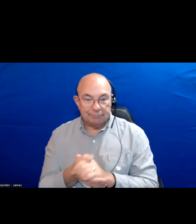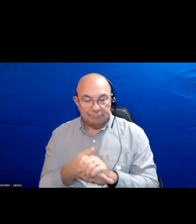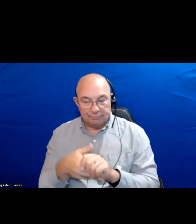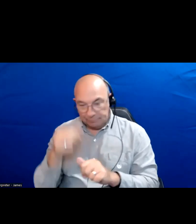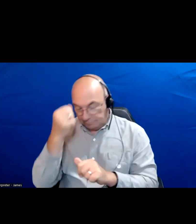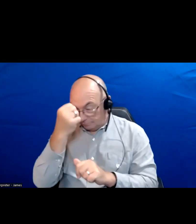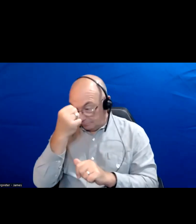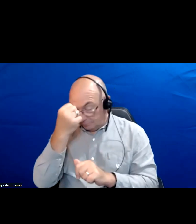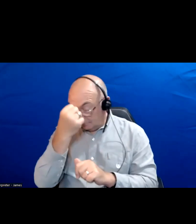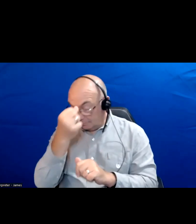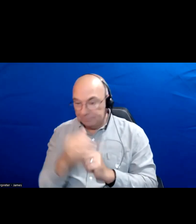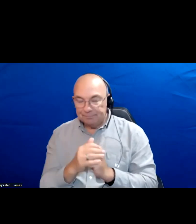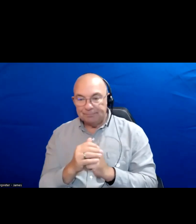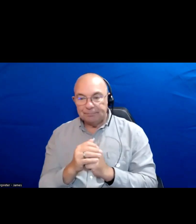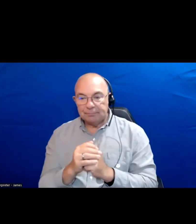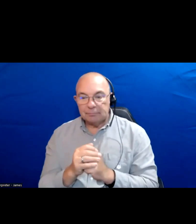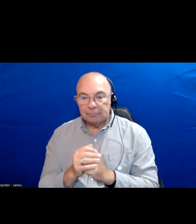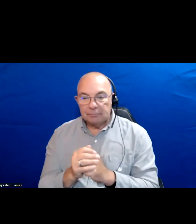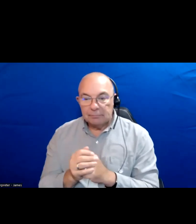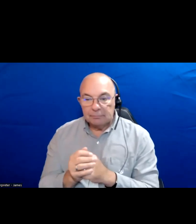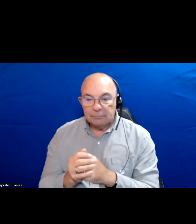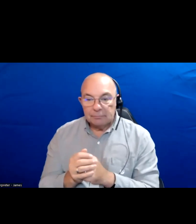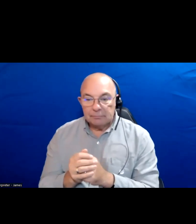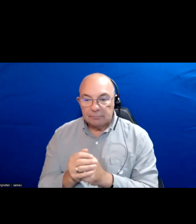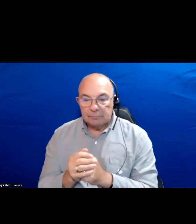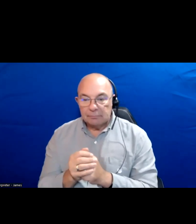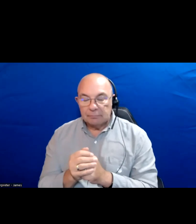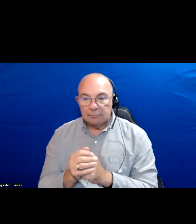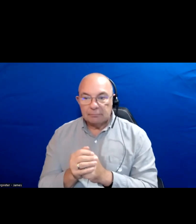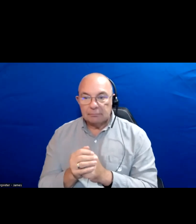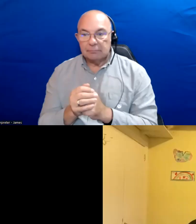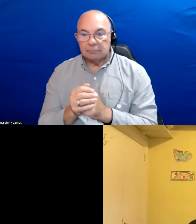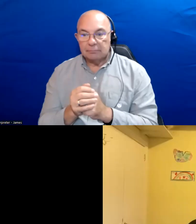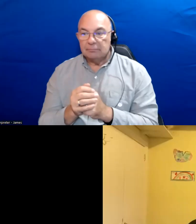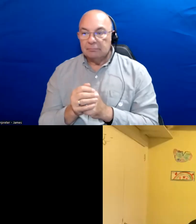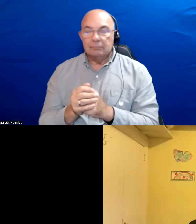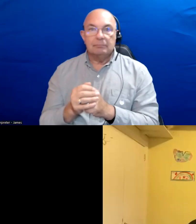I'm going to ask, there we go my colleague read my mind.